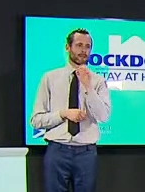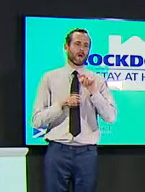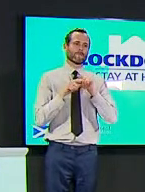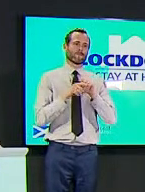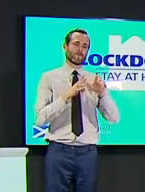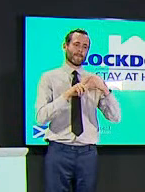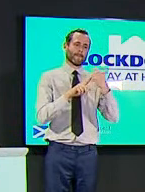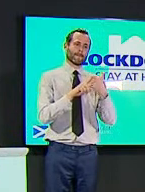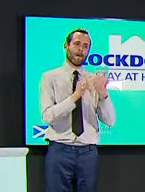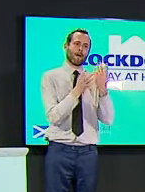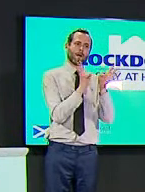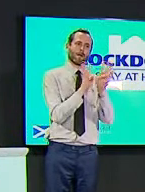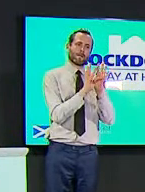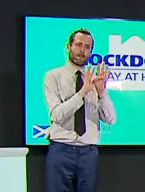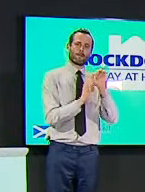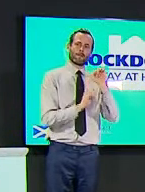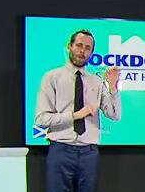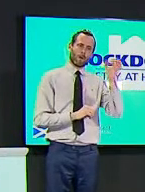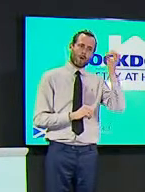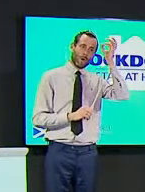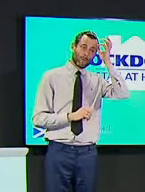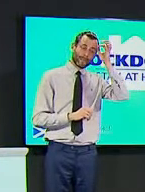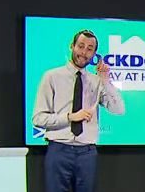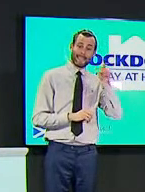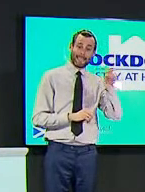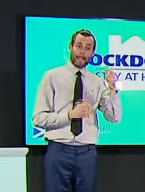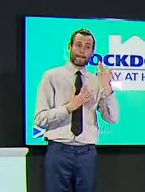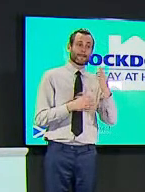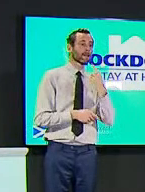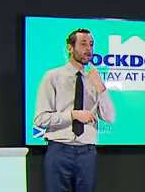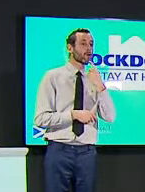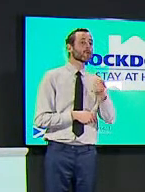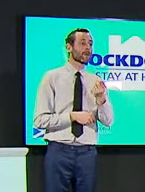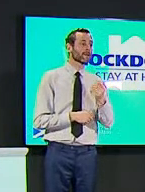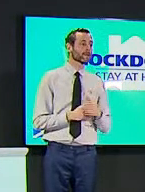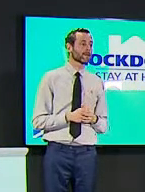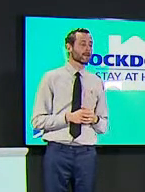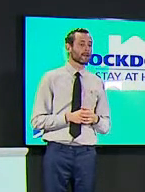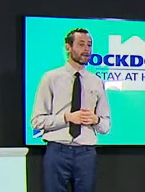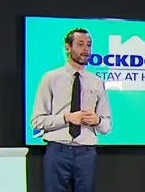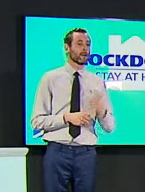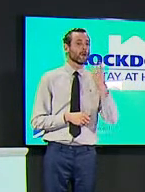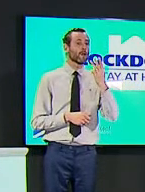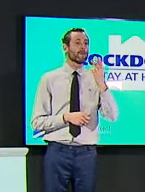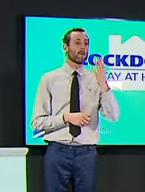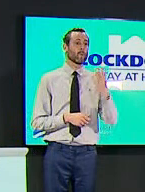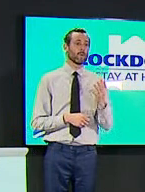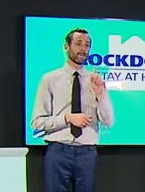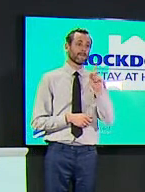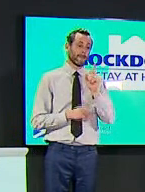disagree with his comment that um three-quarters of people who died in the first wave caught it